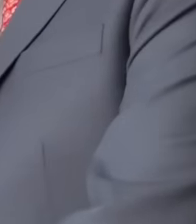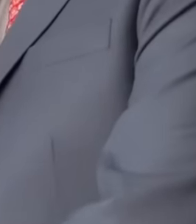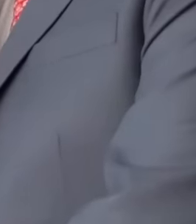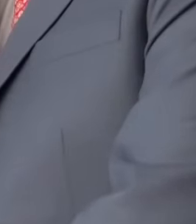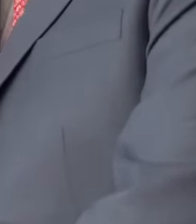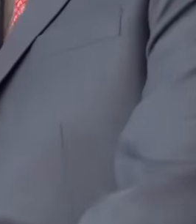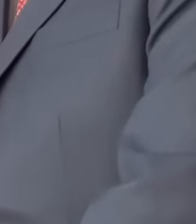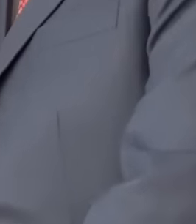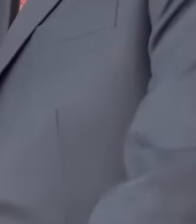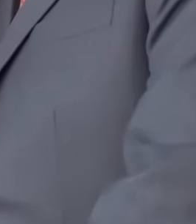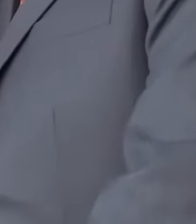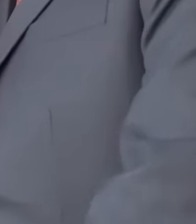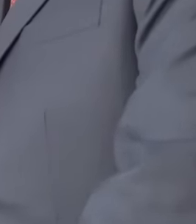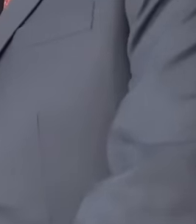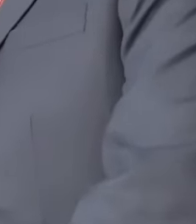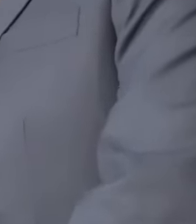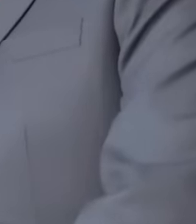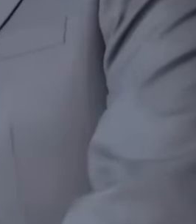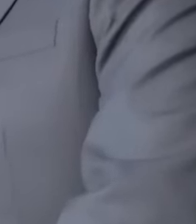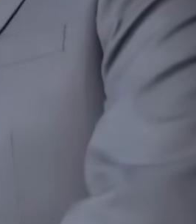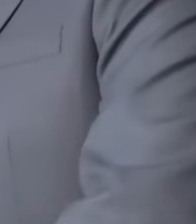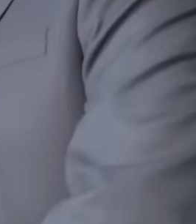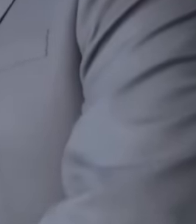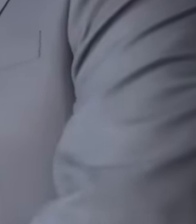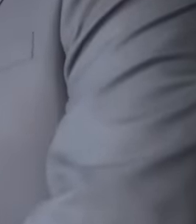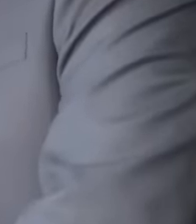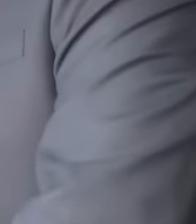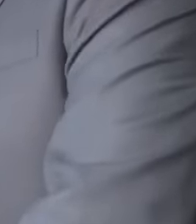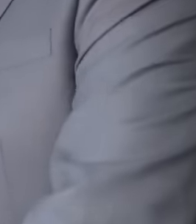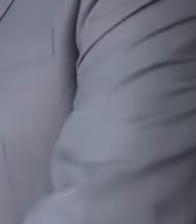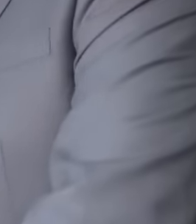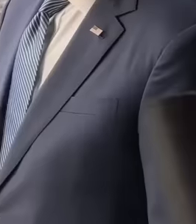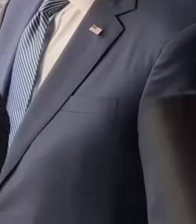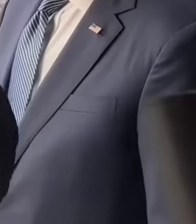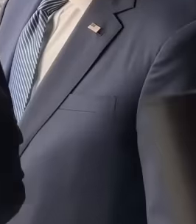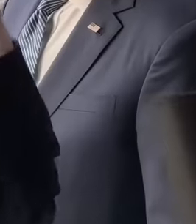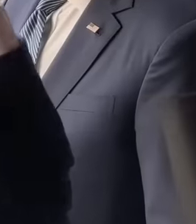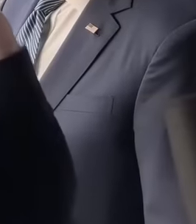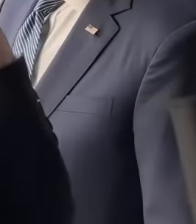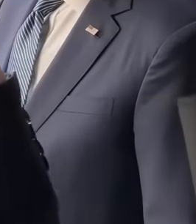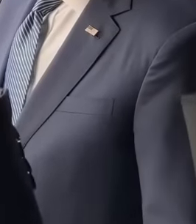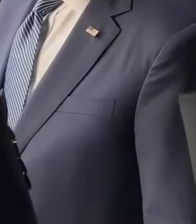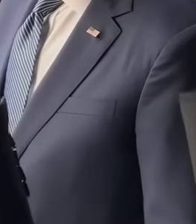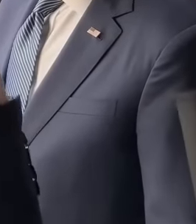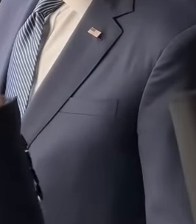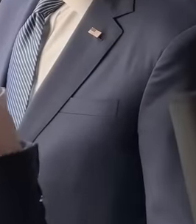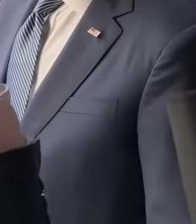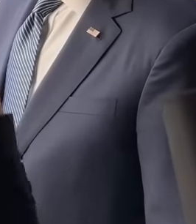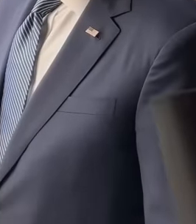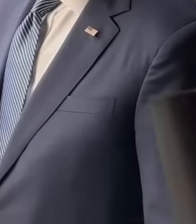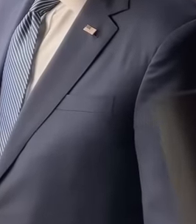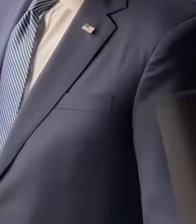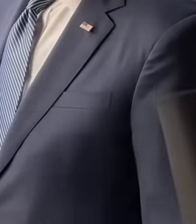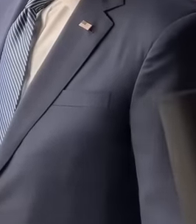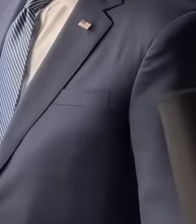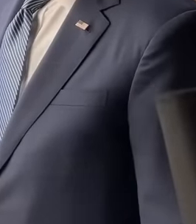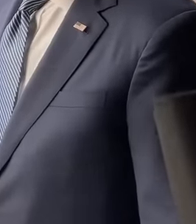times have already changed here, no one is going to come to Sending or giving instructions that we have to